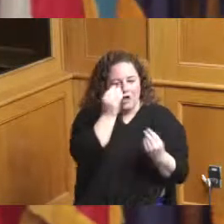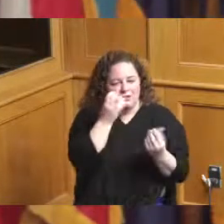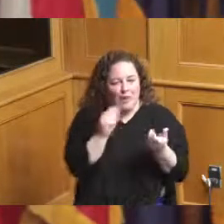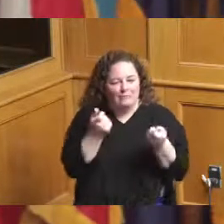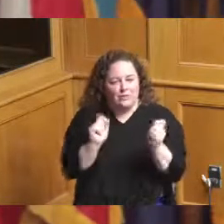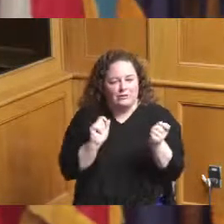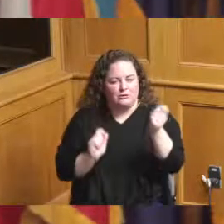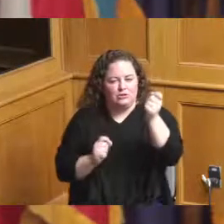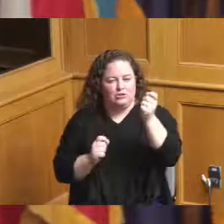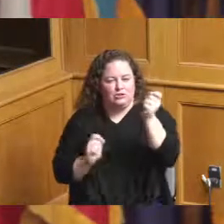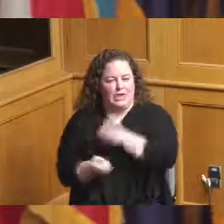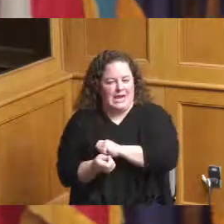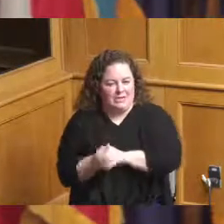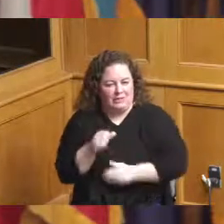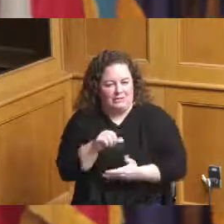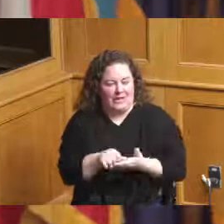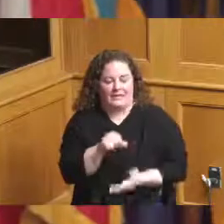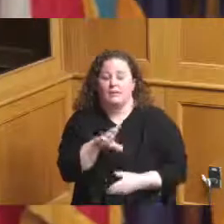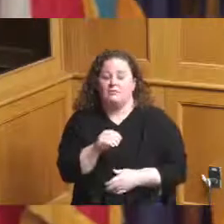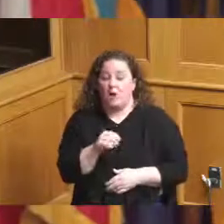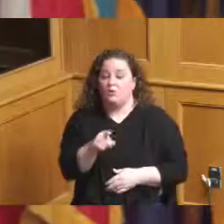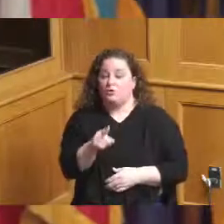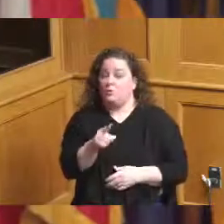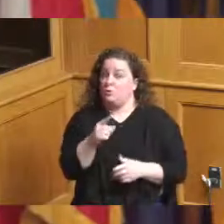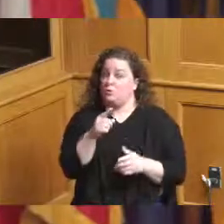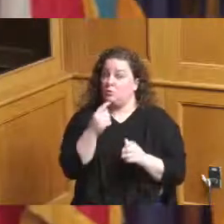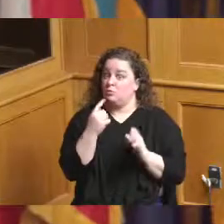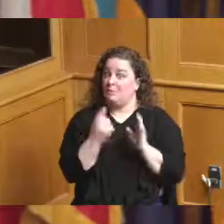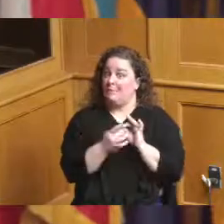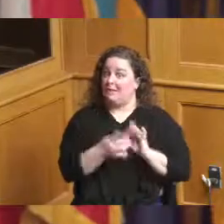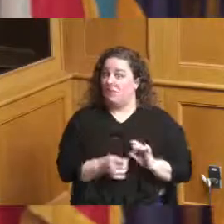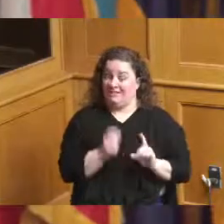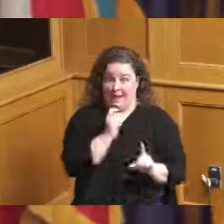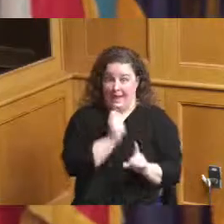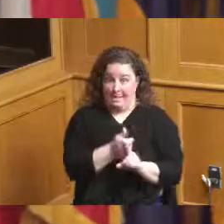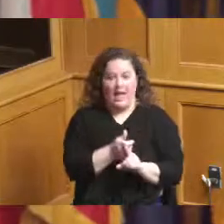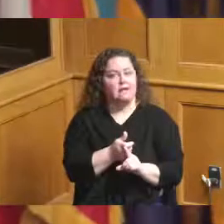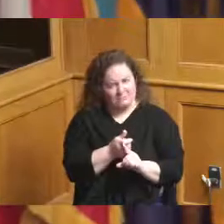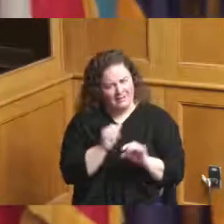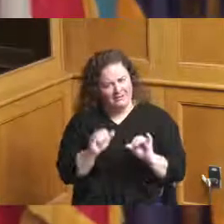the impact of FC and I think that's great you also showed that at a meeting I was that you're